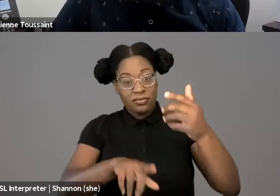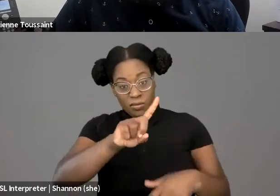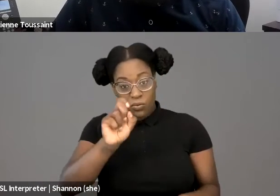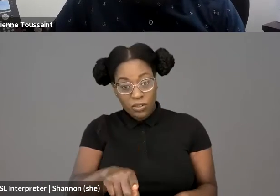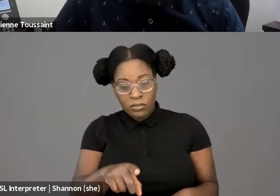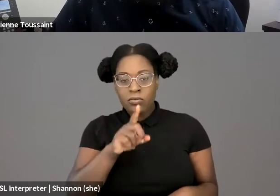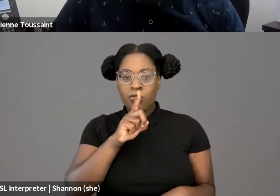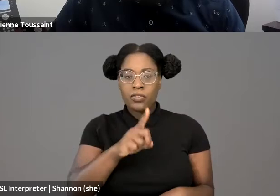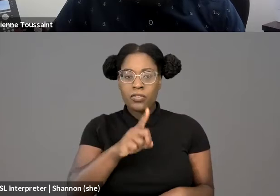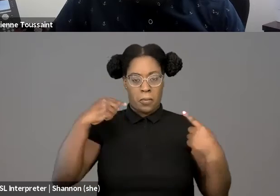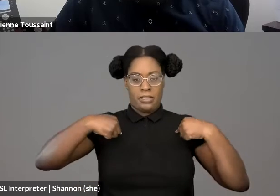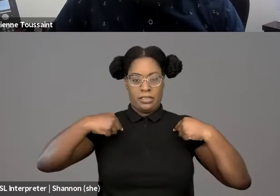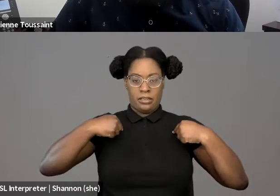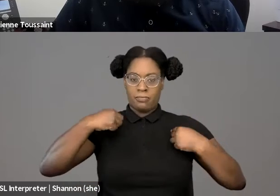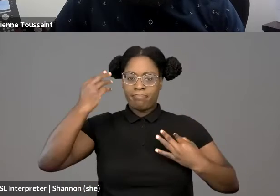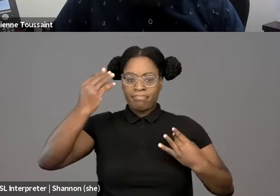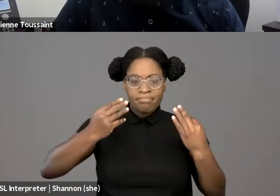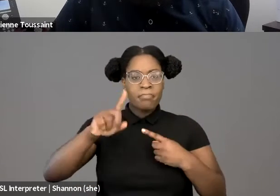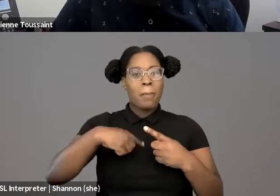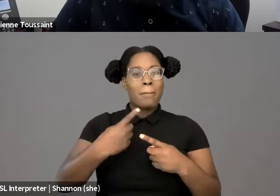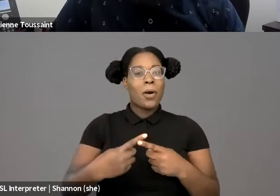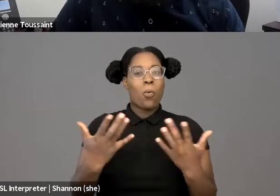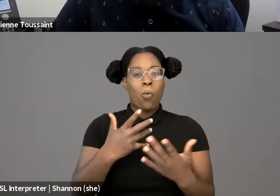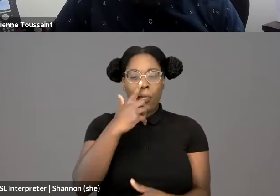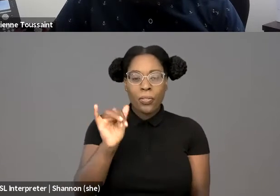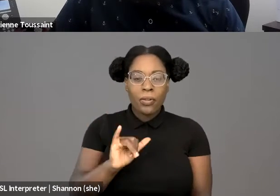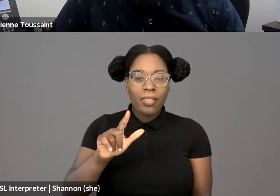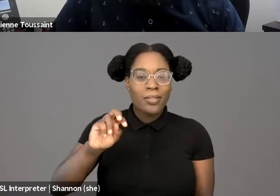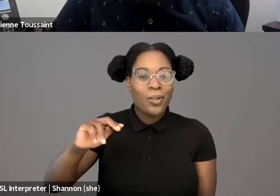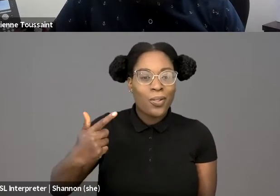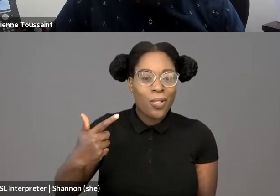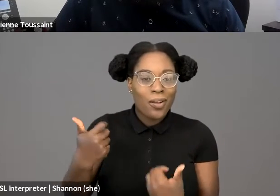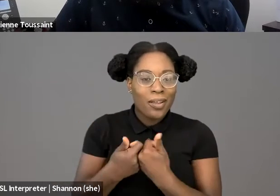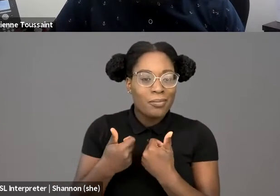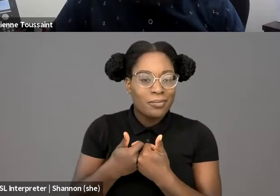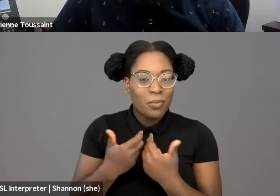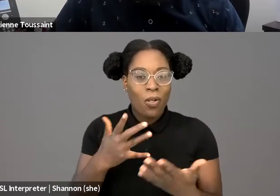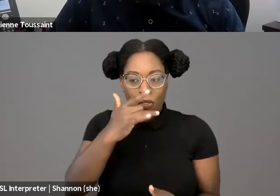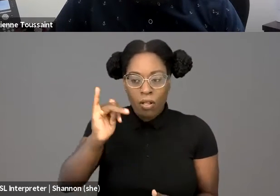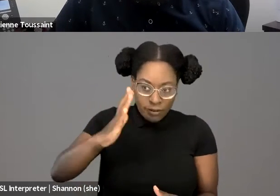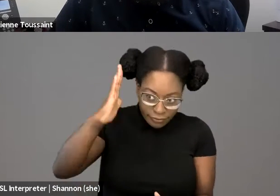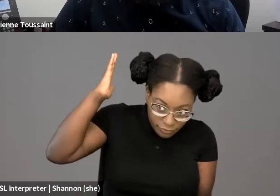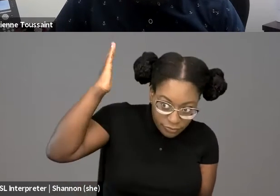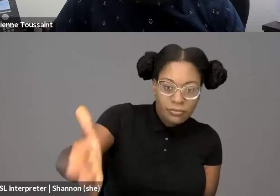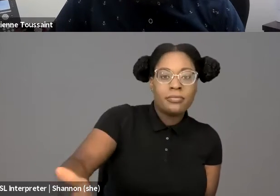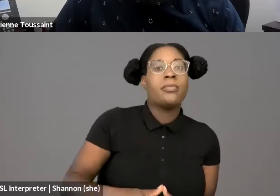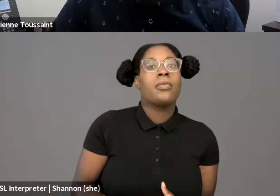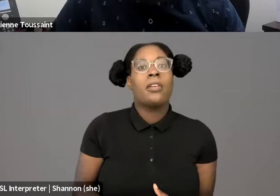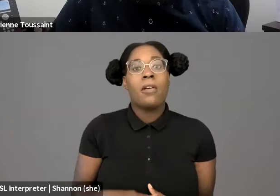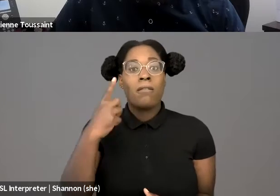If we said to every Black and Brown, and White parent out there, your children and grandchildren